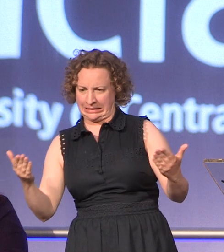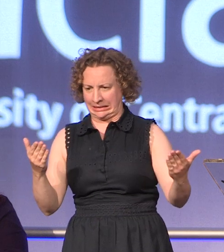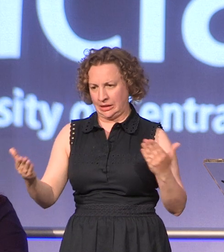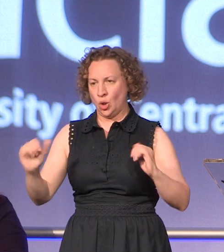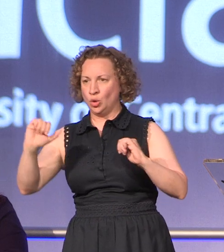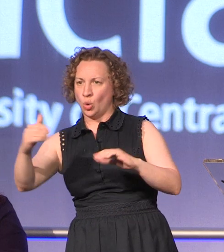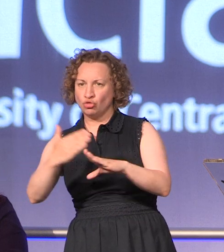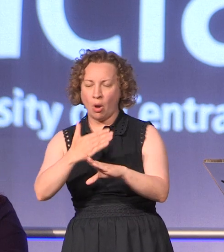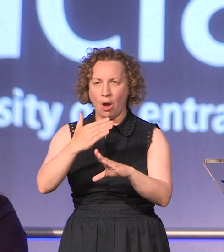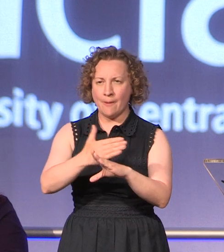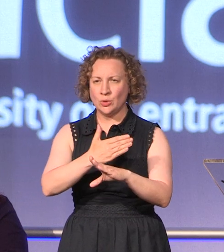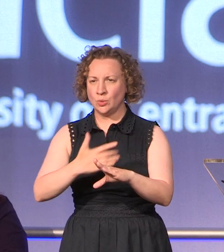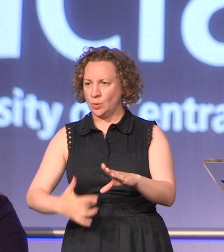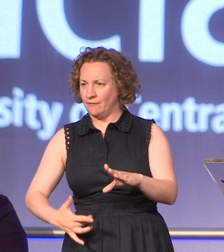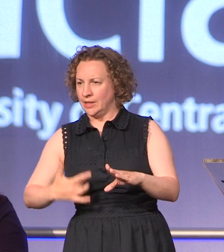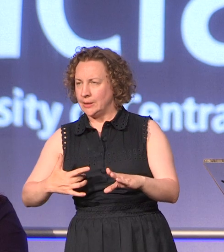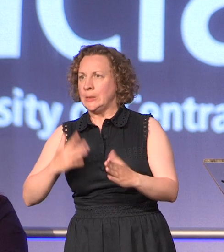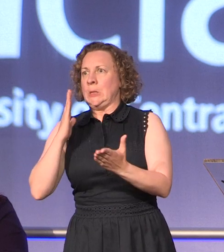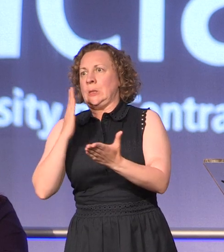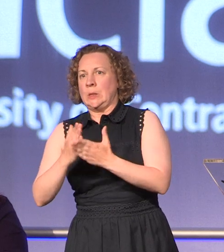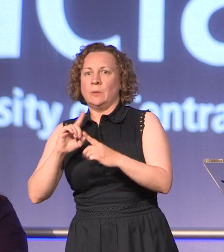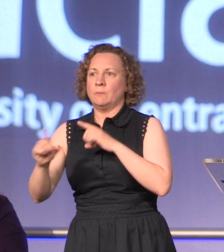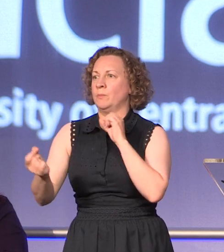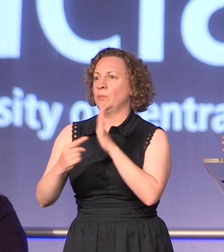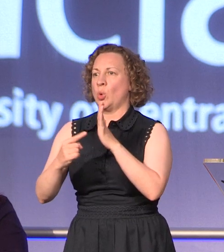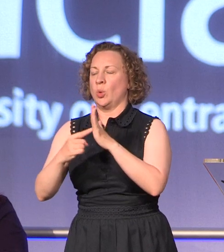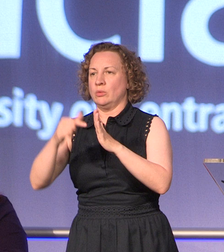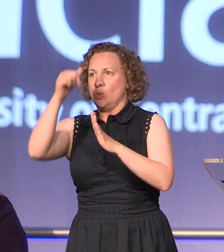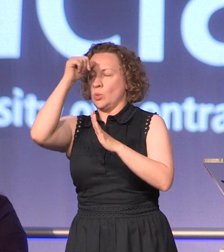jobs where it really matters, where you know the bosses are watching, where you